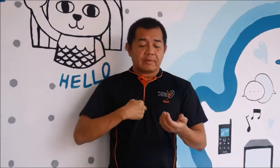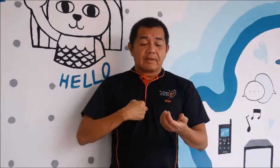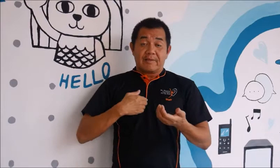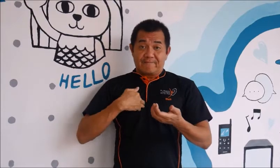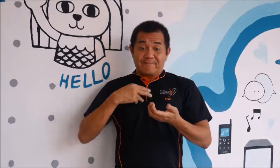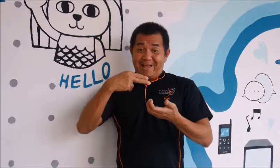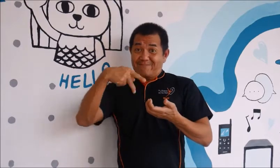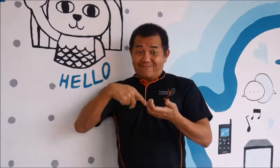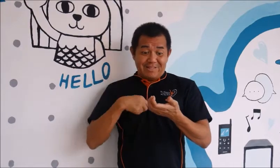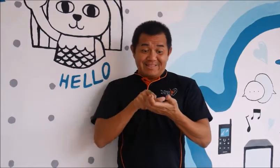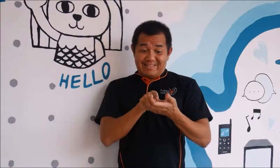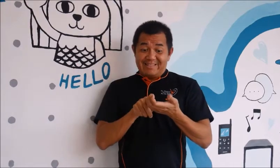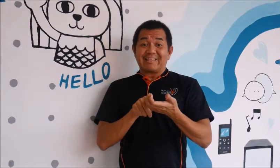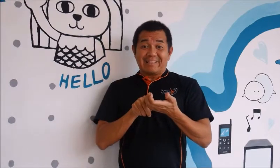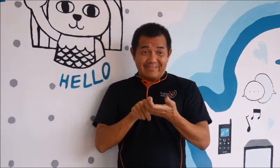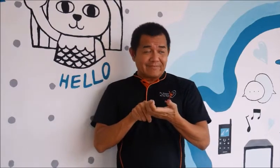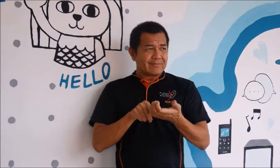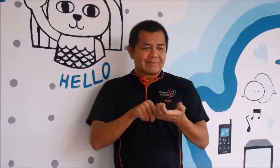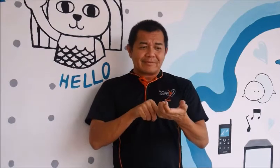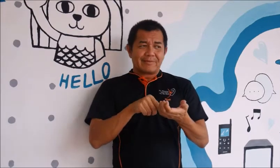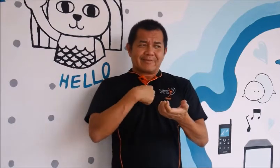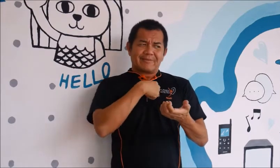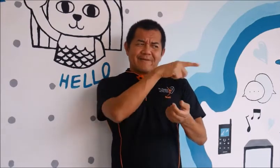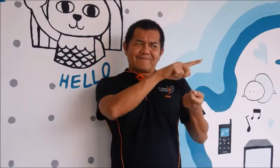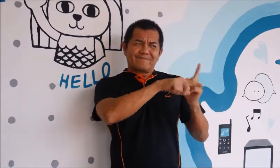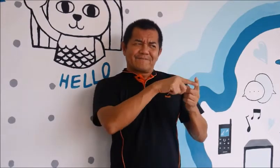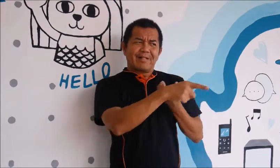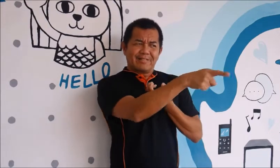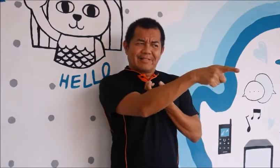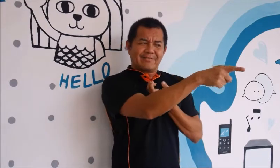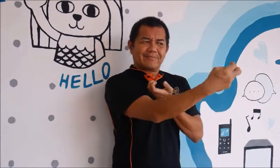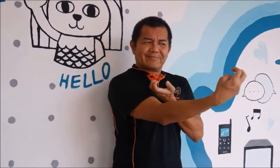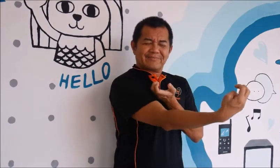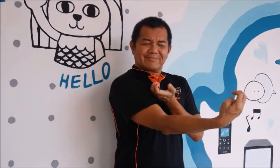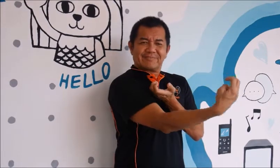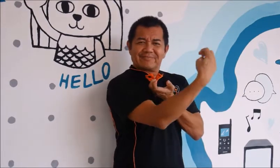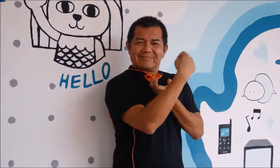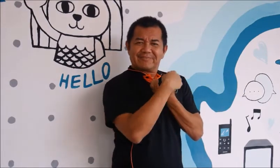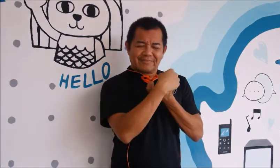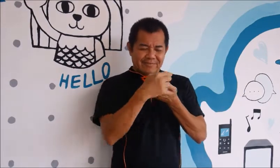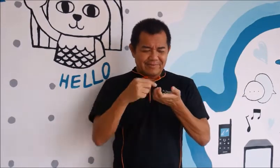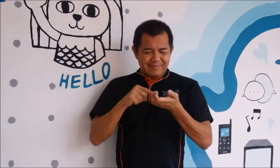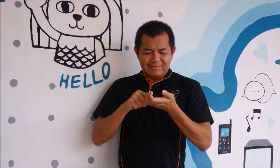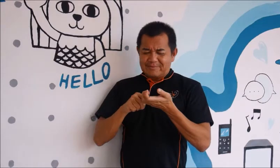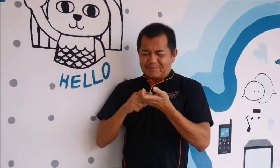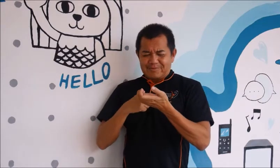I am using my hp now. My friend sent verification code to my hp.